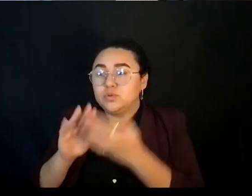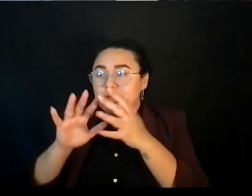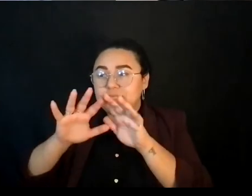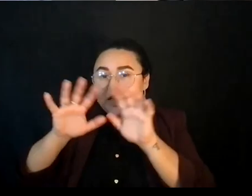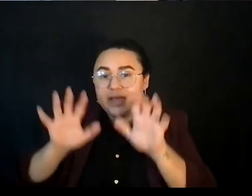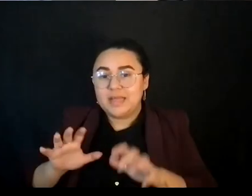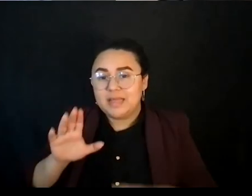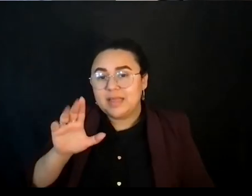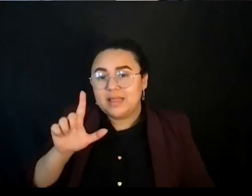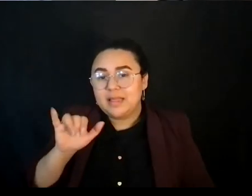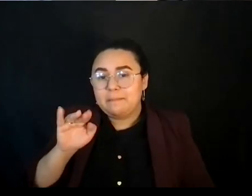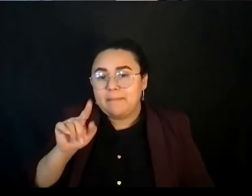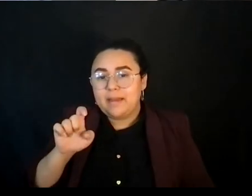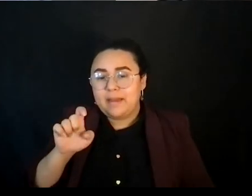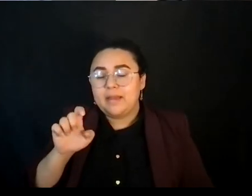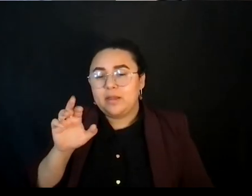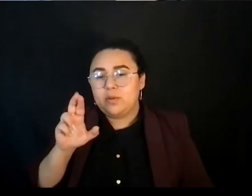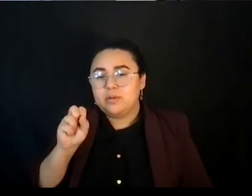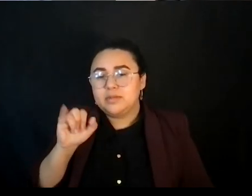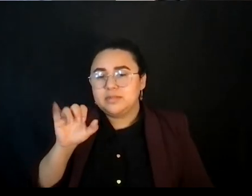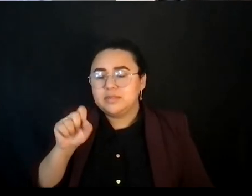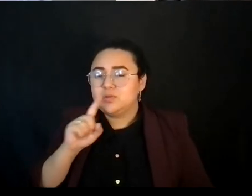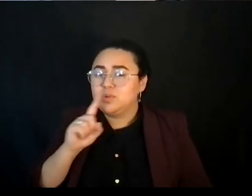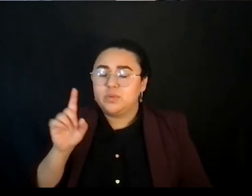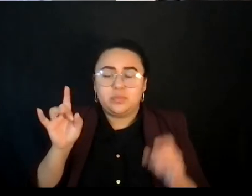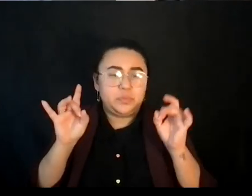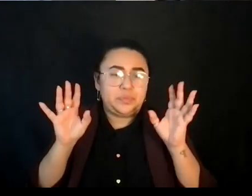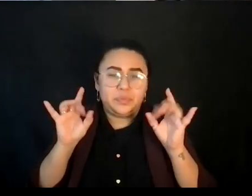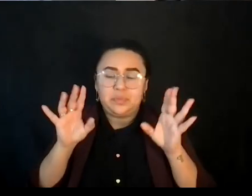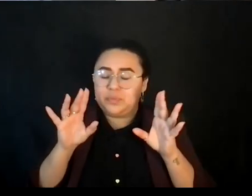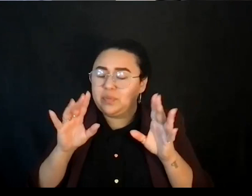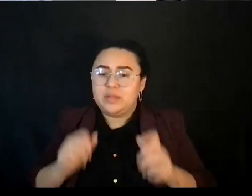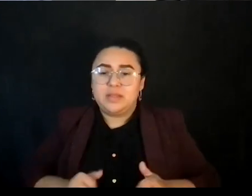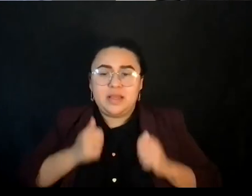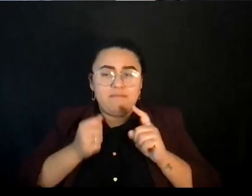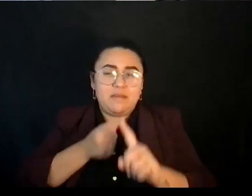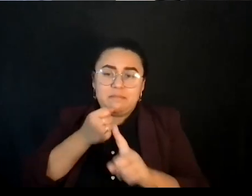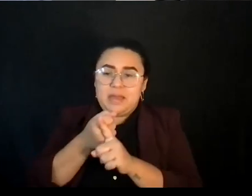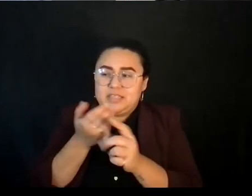, of course, one of the most existential things that we face as a species, unless we actually